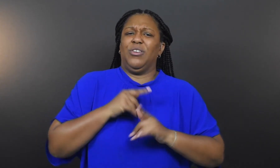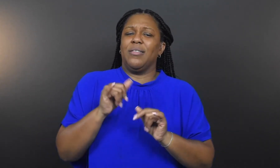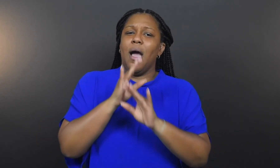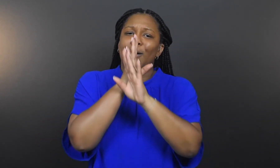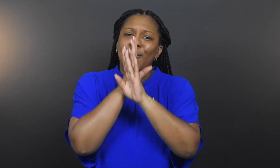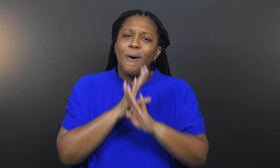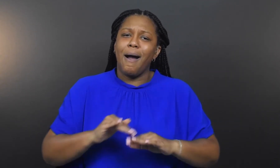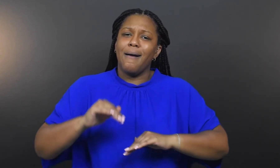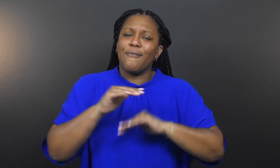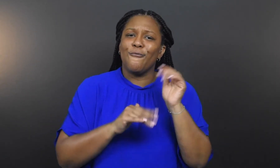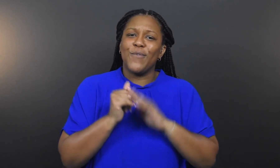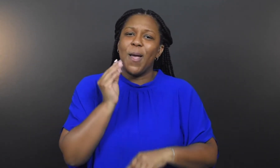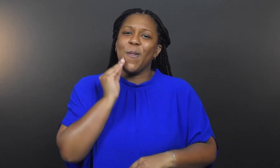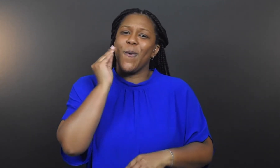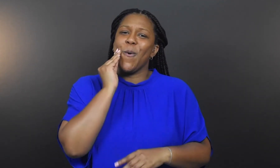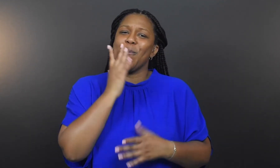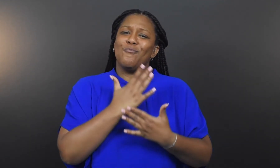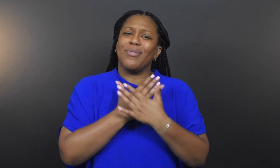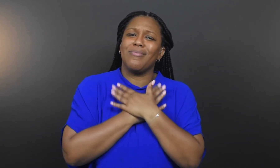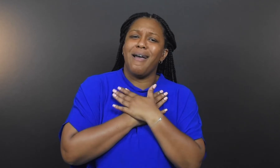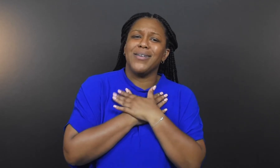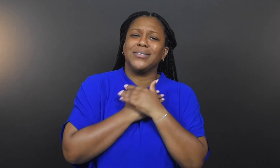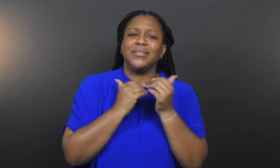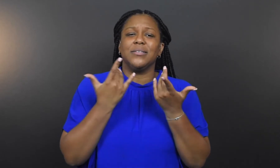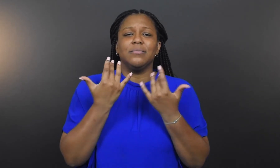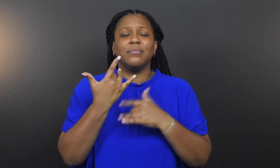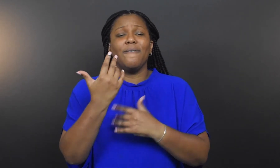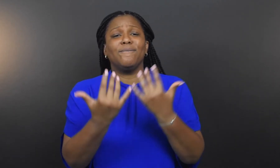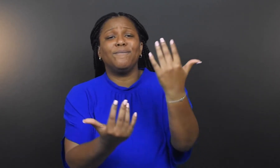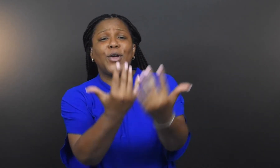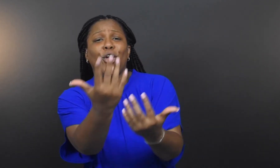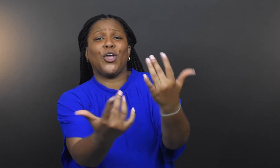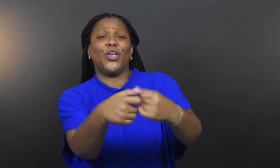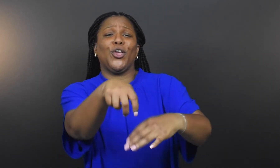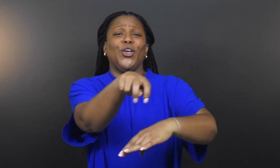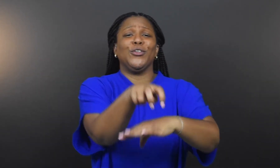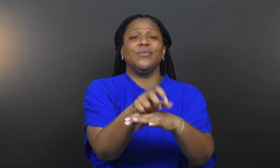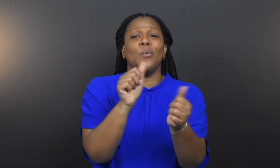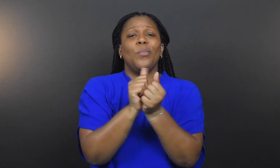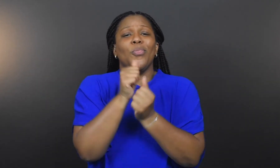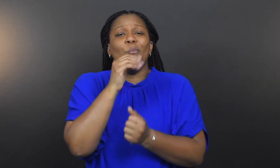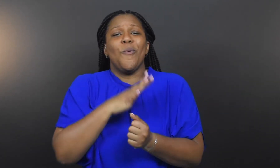He appreciates the quiet comforts of home and relaxing by the fire pit with the woman